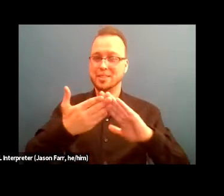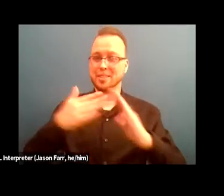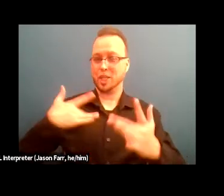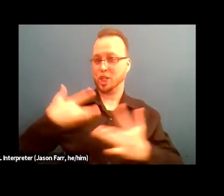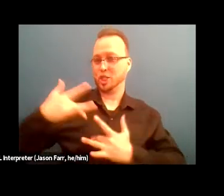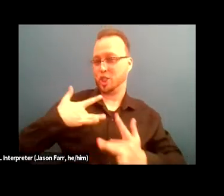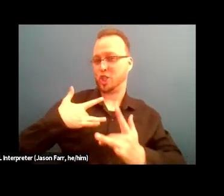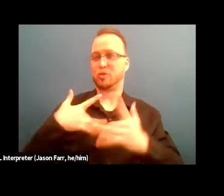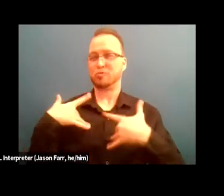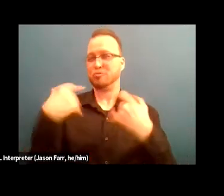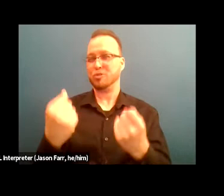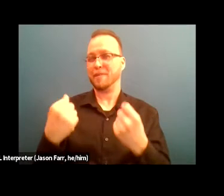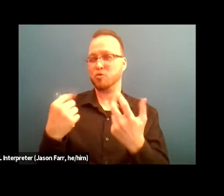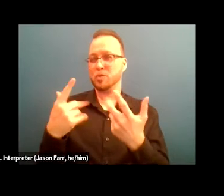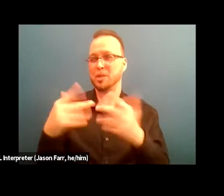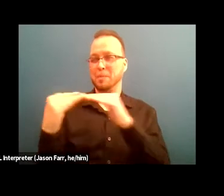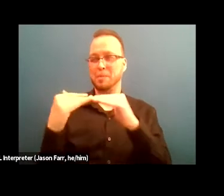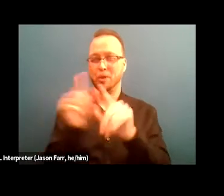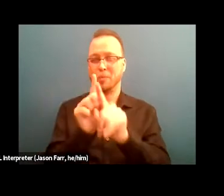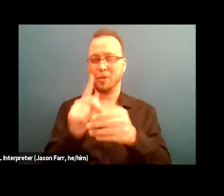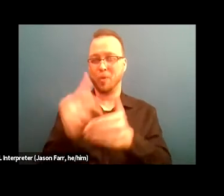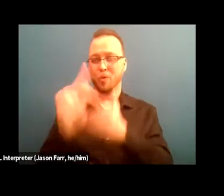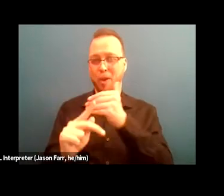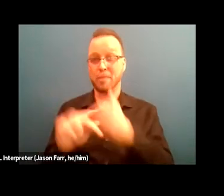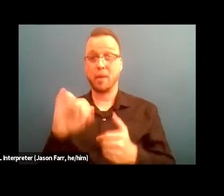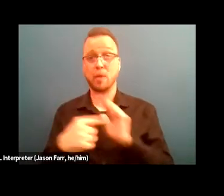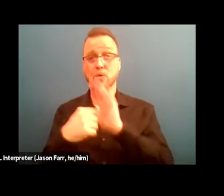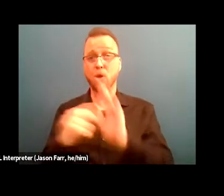that showcases the impacts that lived X folks have in the creative design